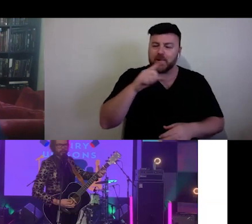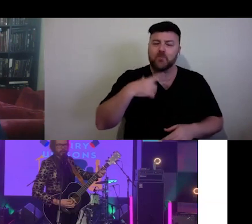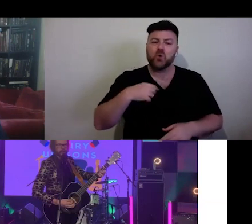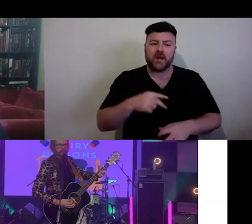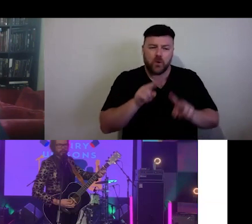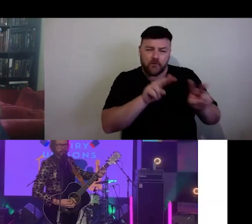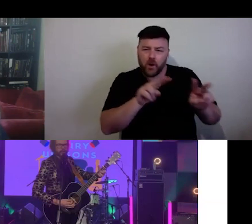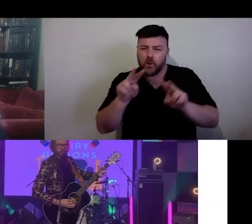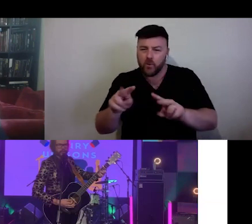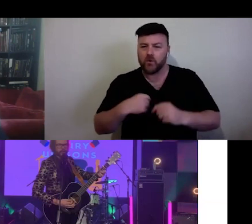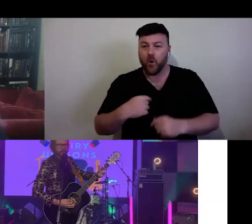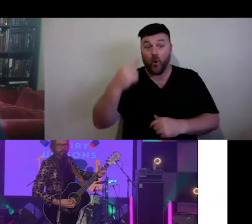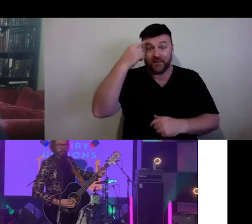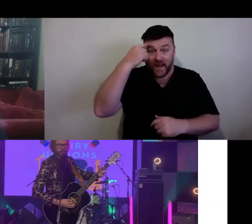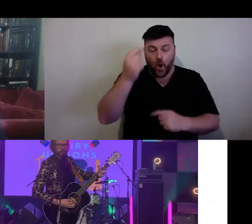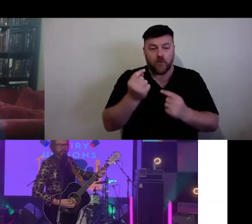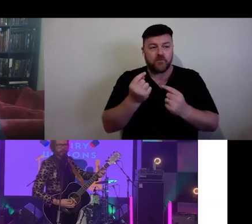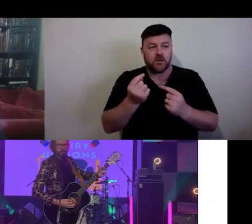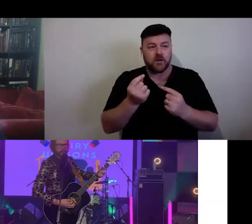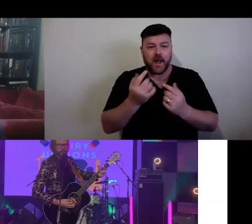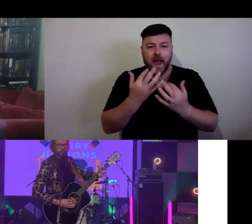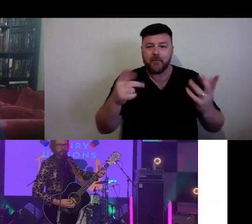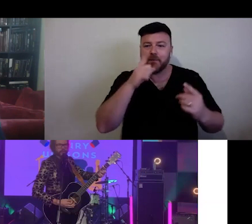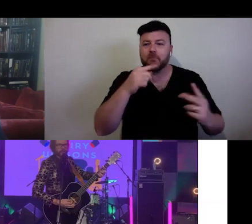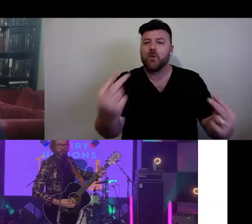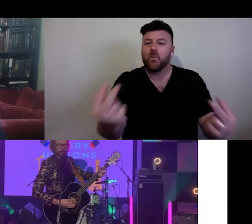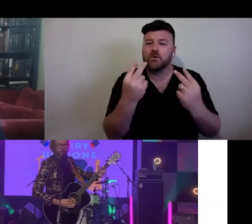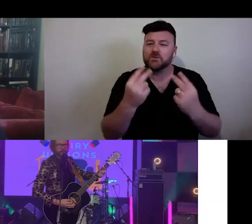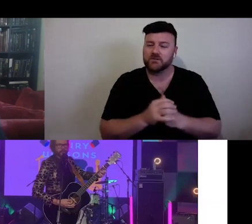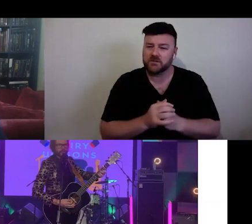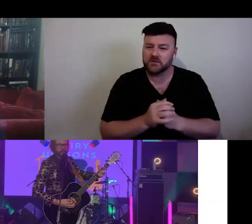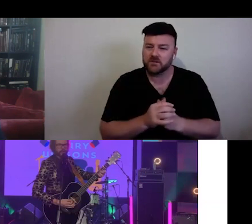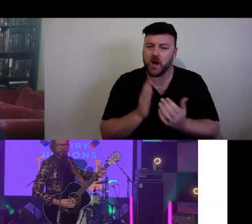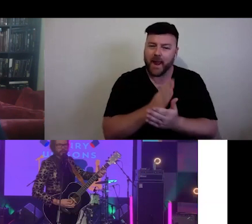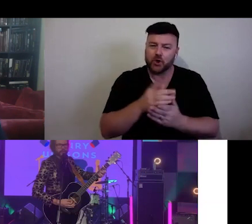the multiple rooms we're actually in. And I understand that this is